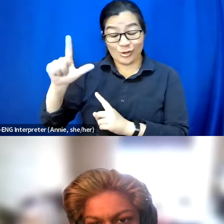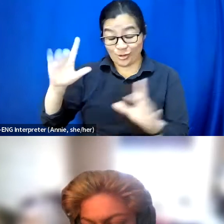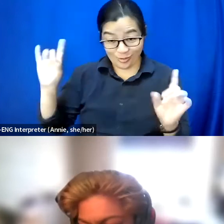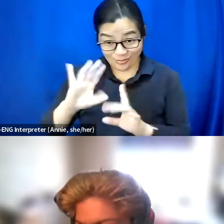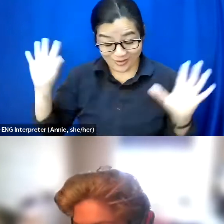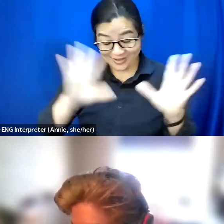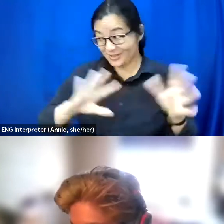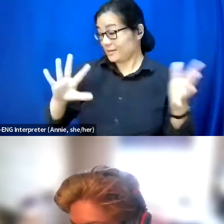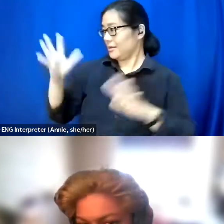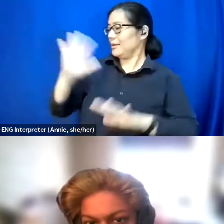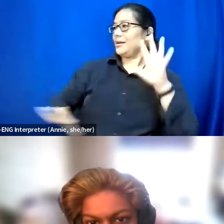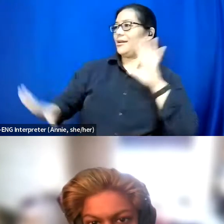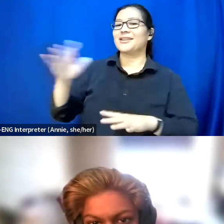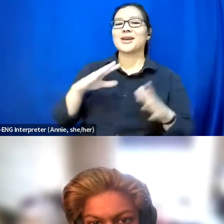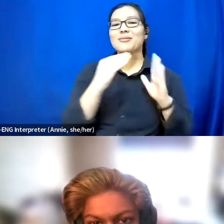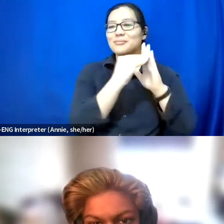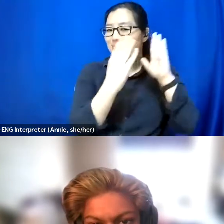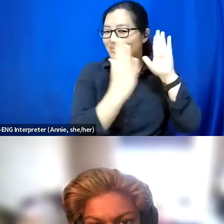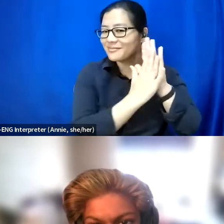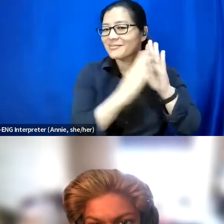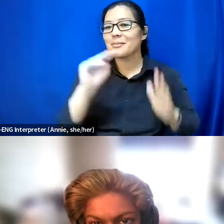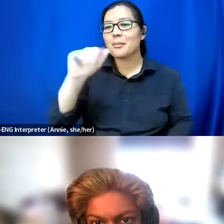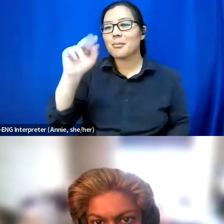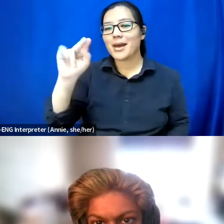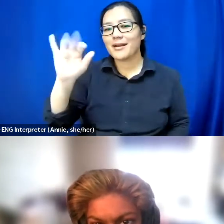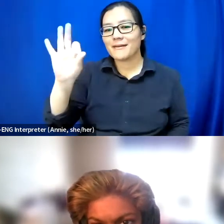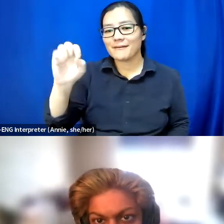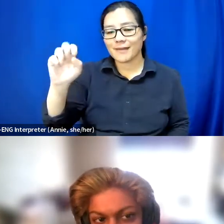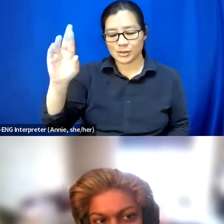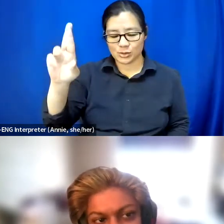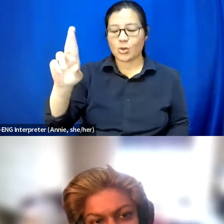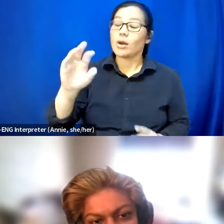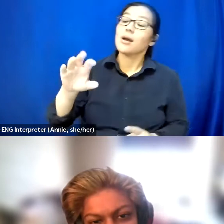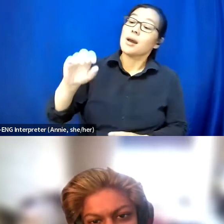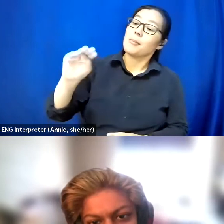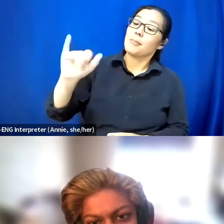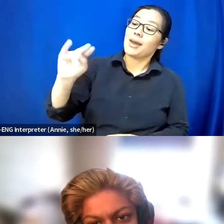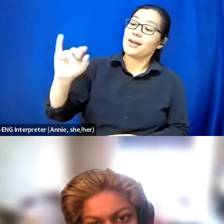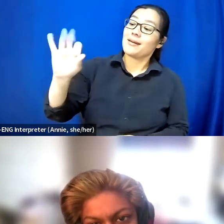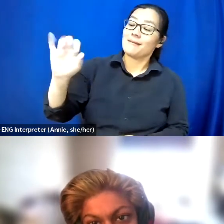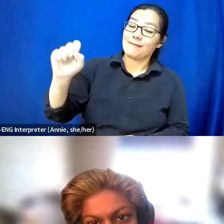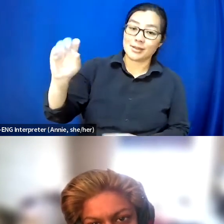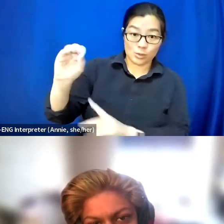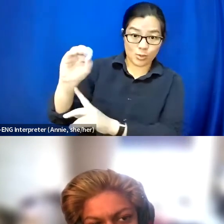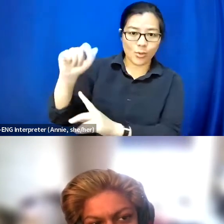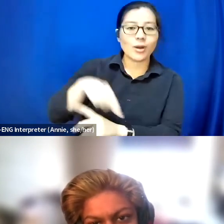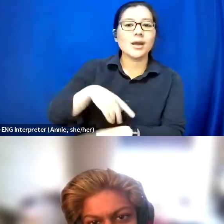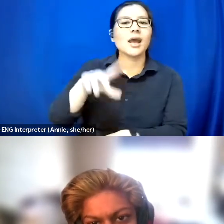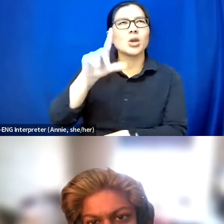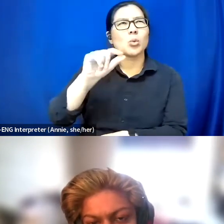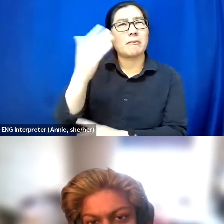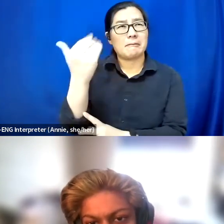in 2015, and I just felt I was saying the same thing over, and over again.